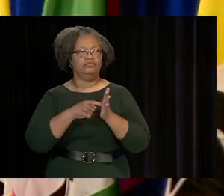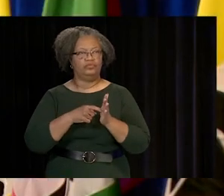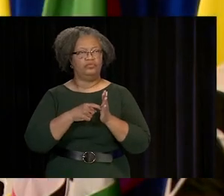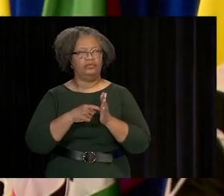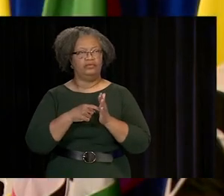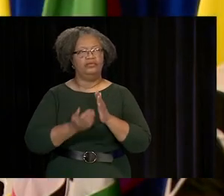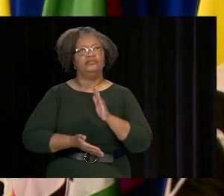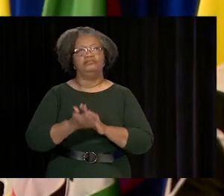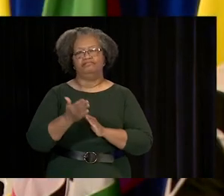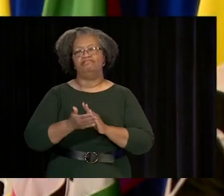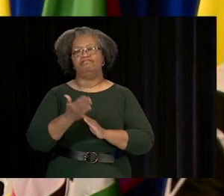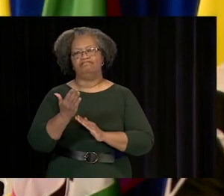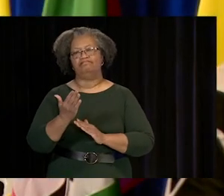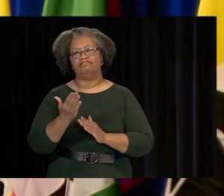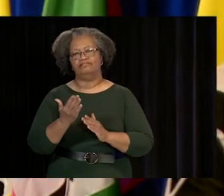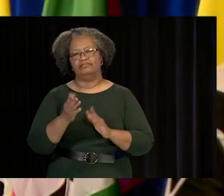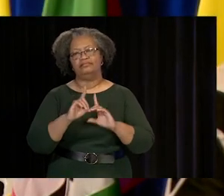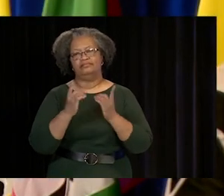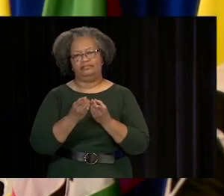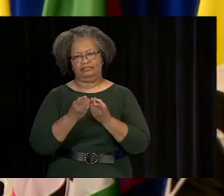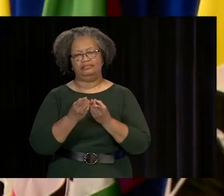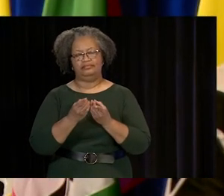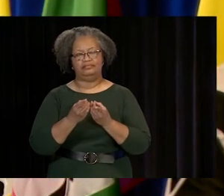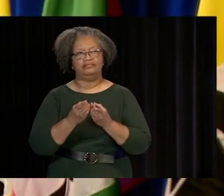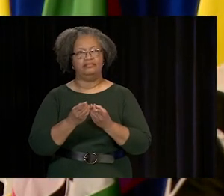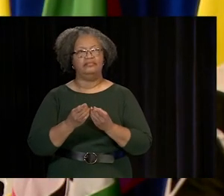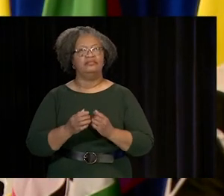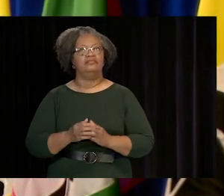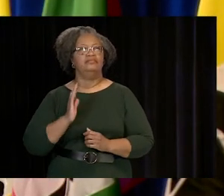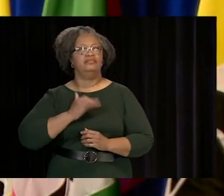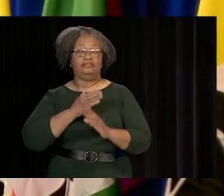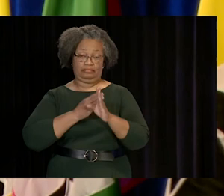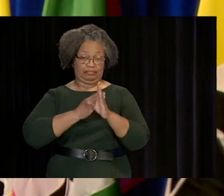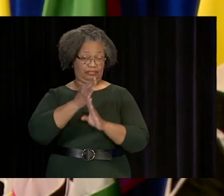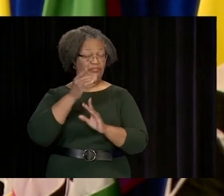THAT MEANS WE WANT YOU TO ACQUIRE SKILLS AND KNOWLEDGE